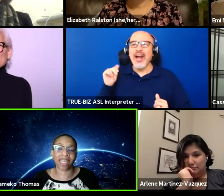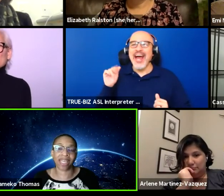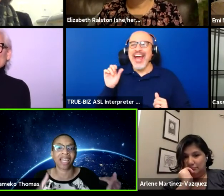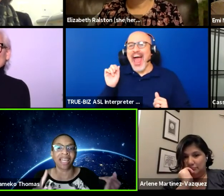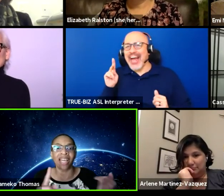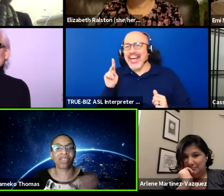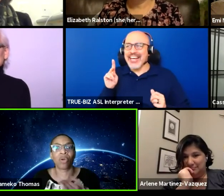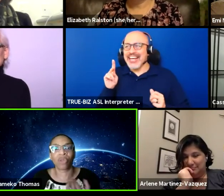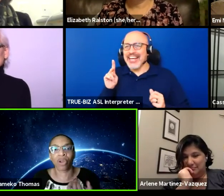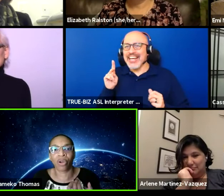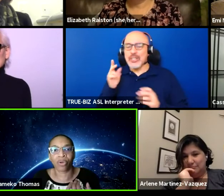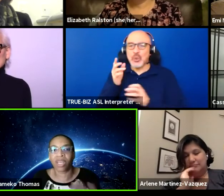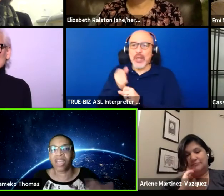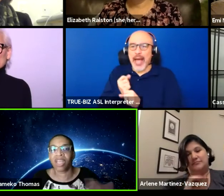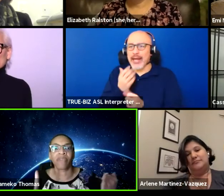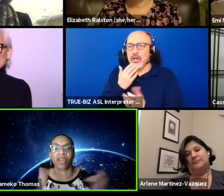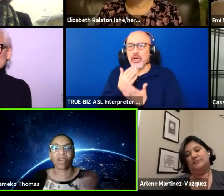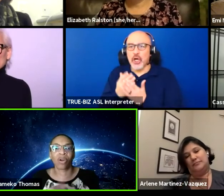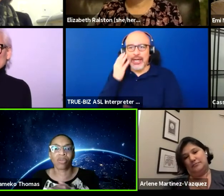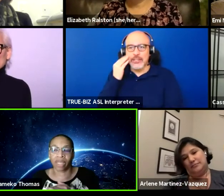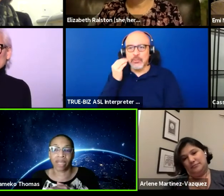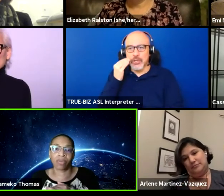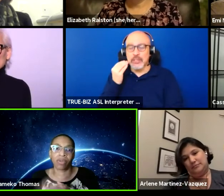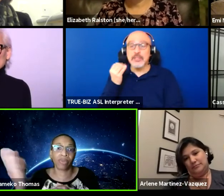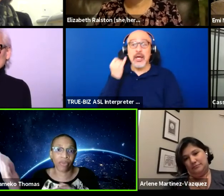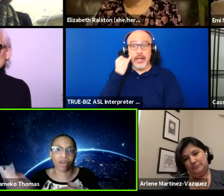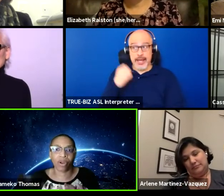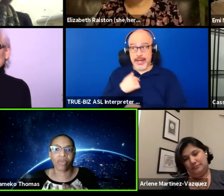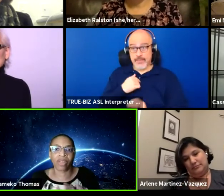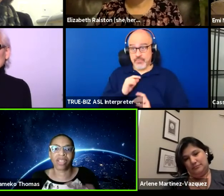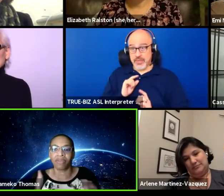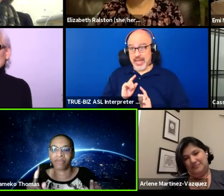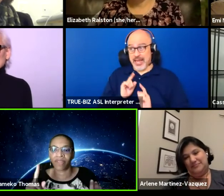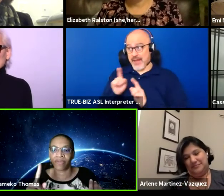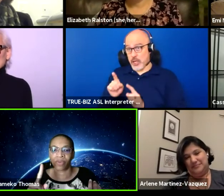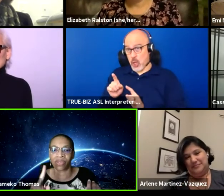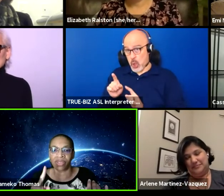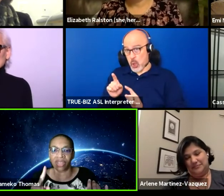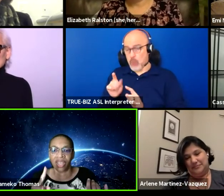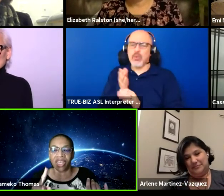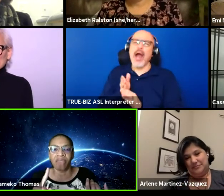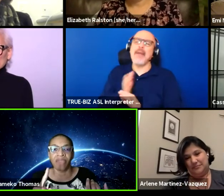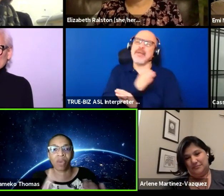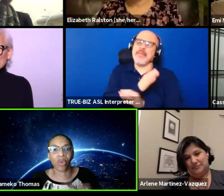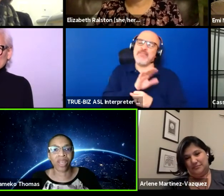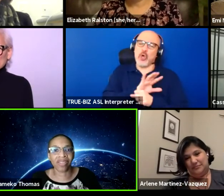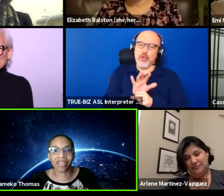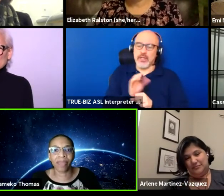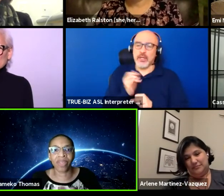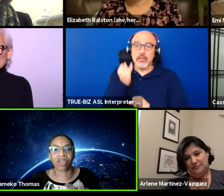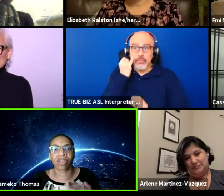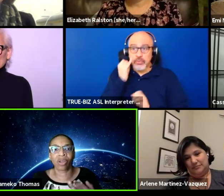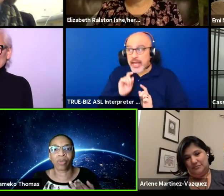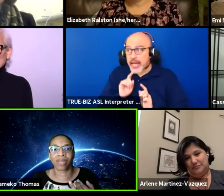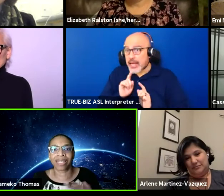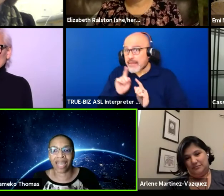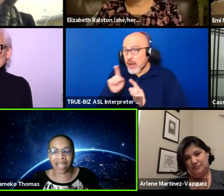Like, I don't go, if I go like, well, before COVID, if it was, if I went to something on opening night,